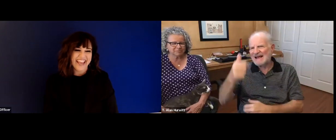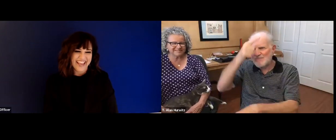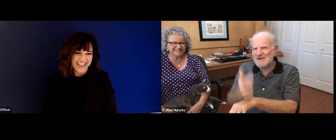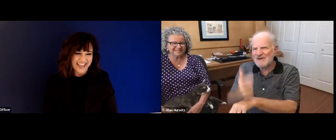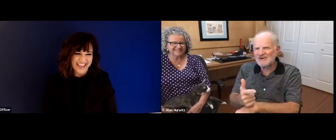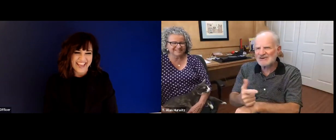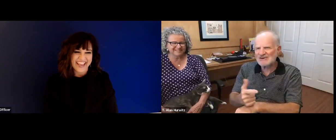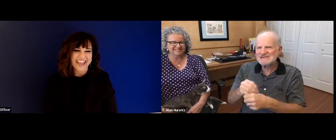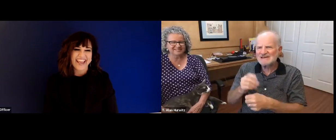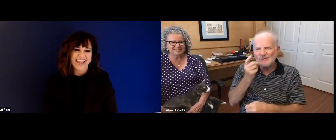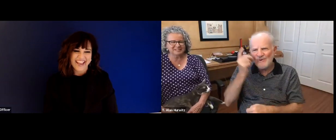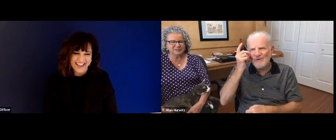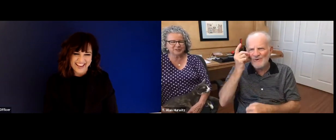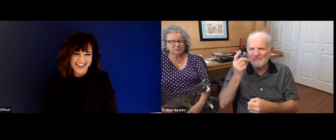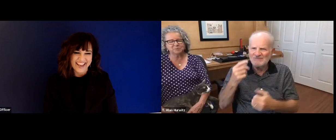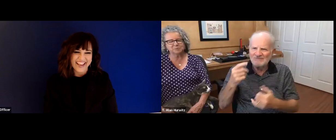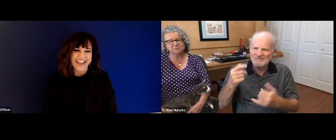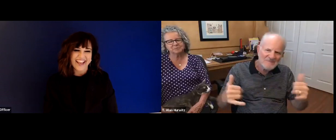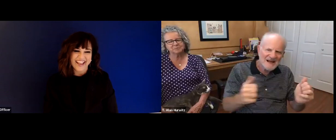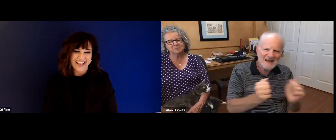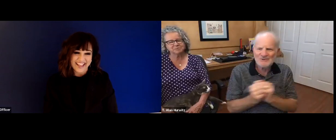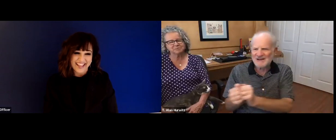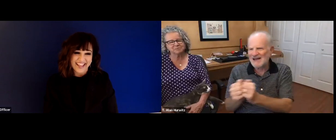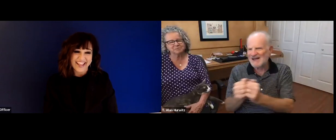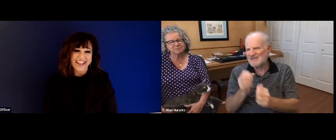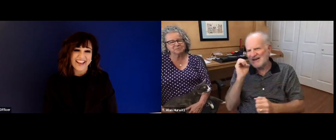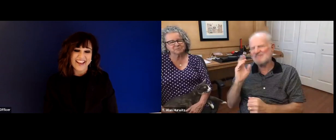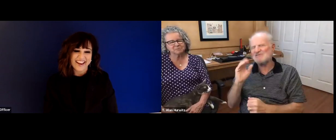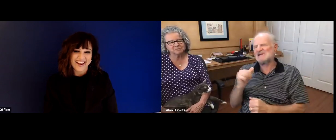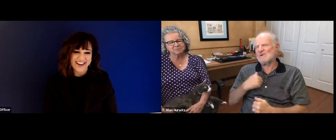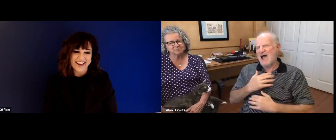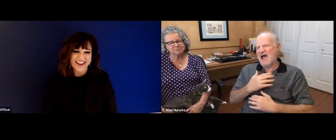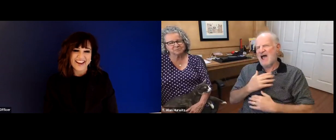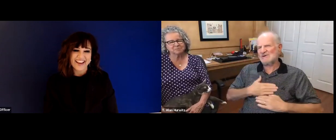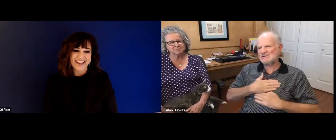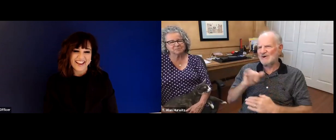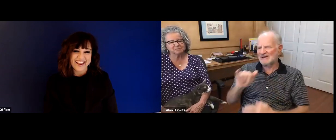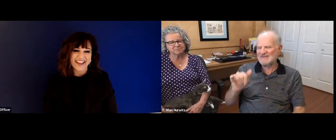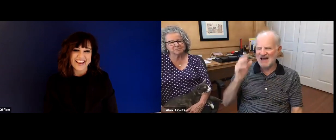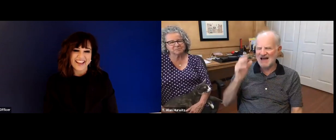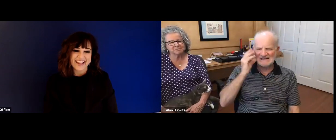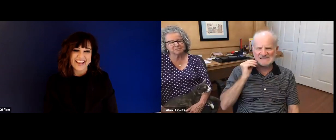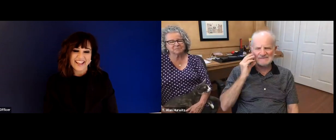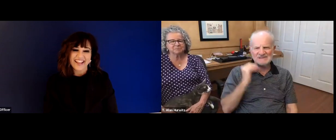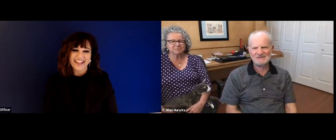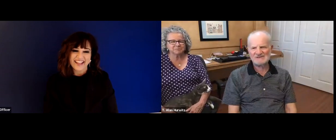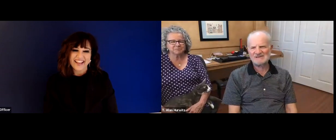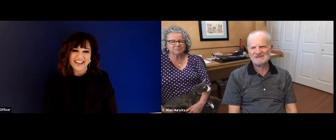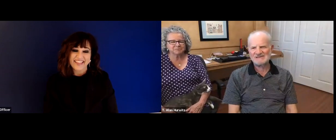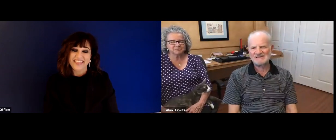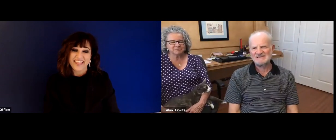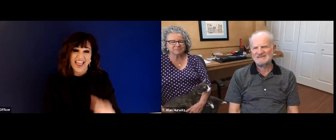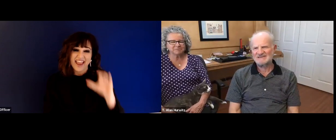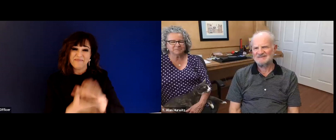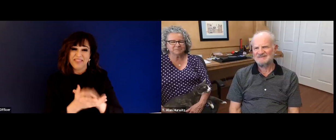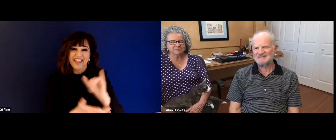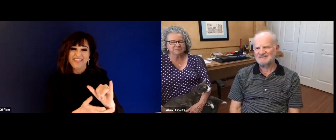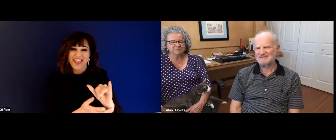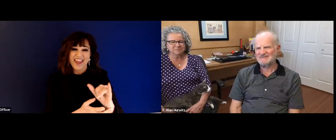siblings, remember. So going to Cid almost felt like I was you know, going to a large family. You know, because the all of the